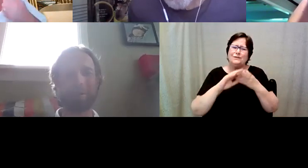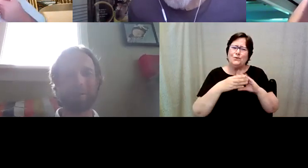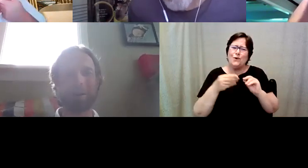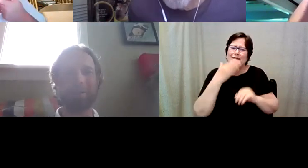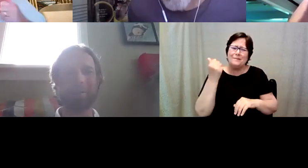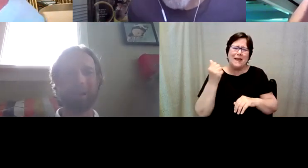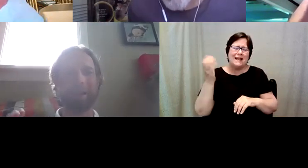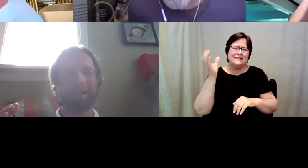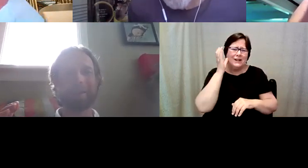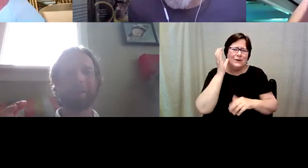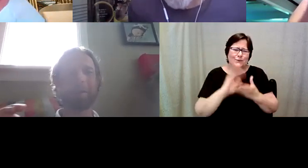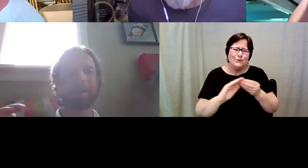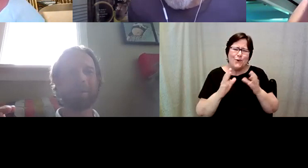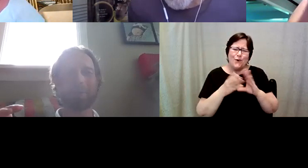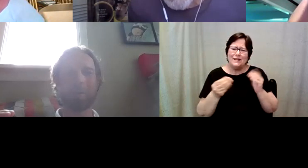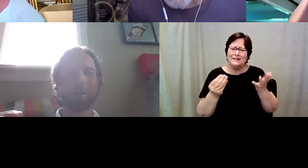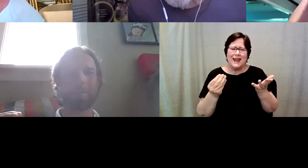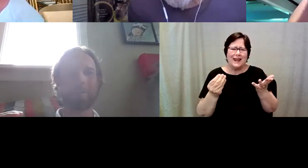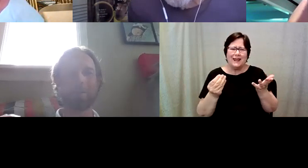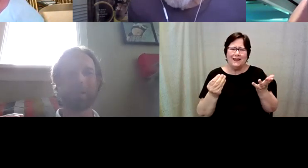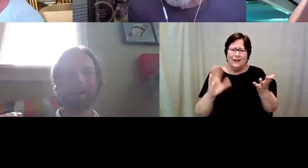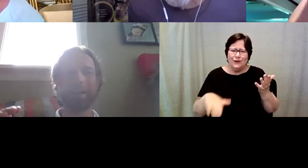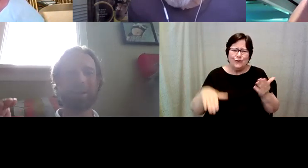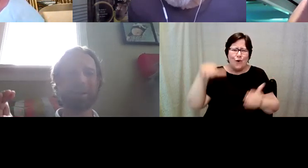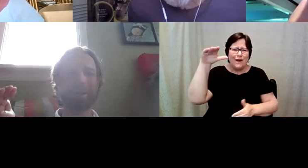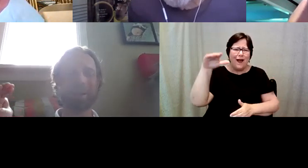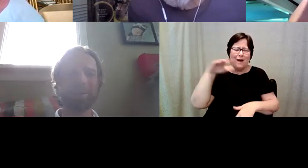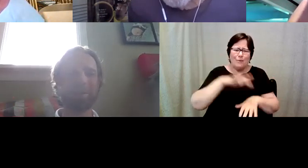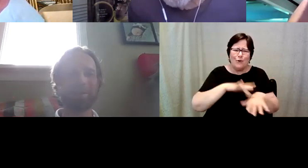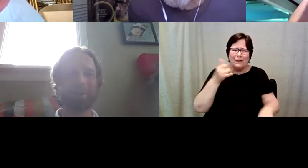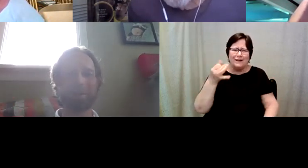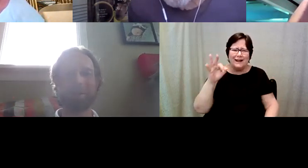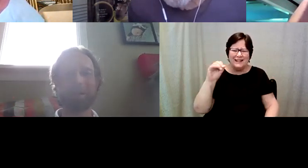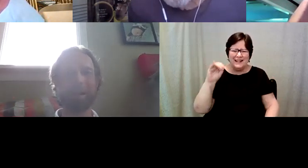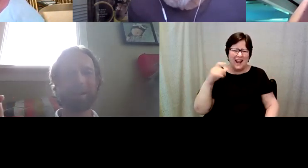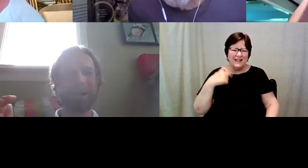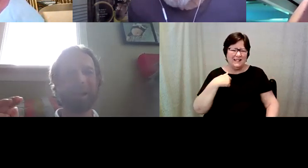story about the way, like coming up and and growing up in the early 90s, and into like the MID 90s.